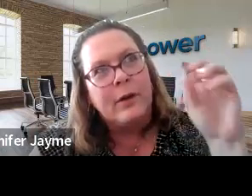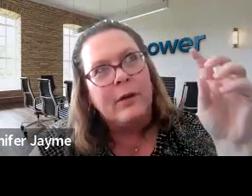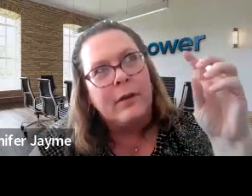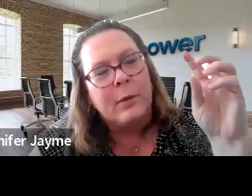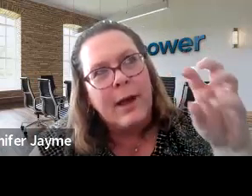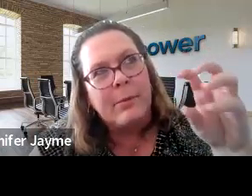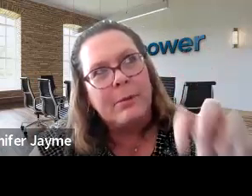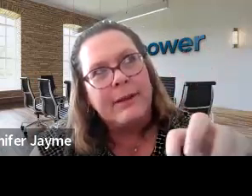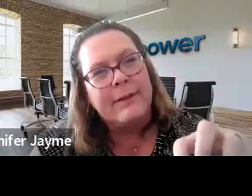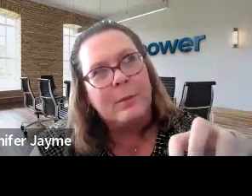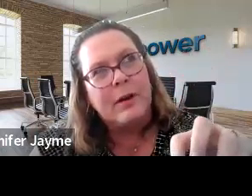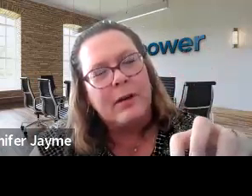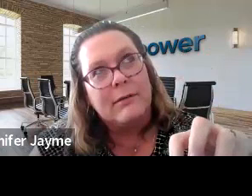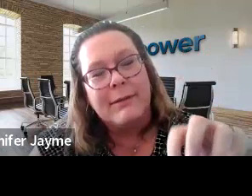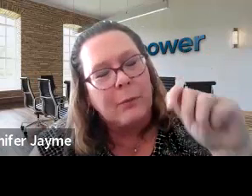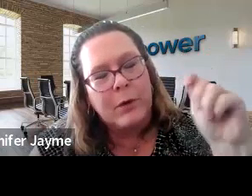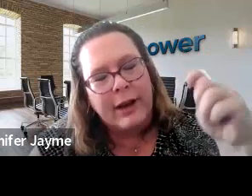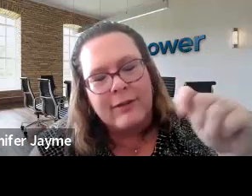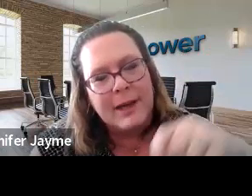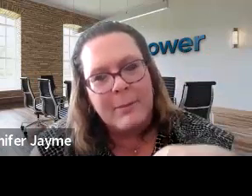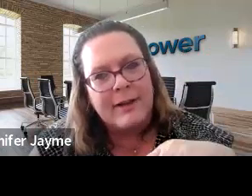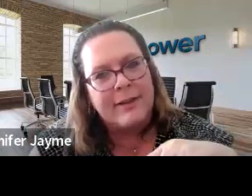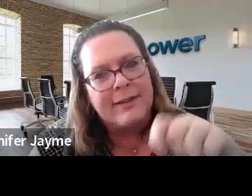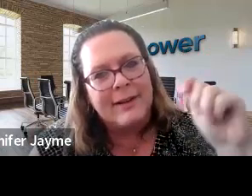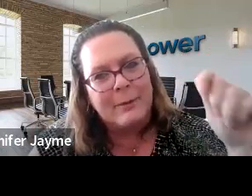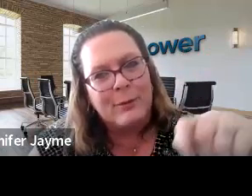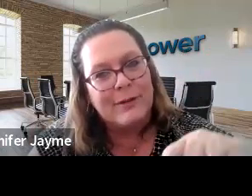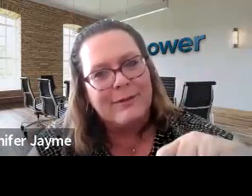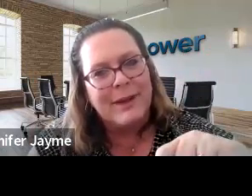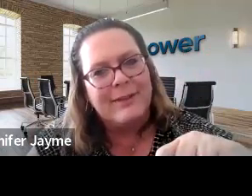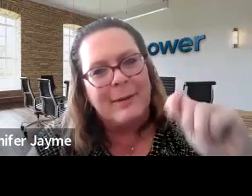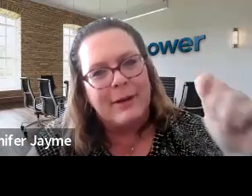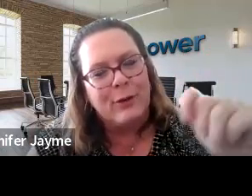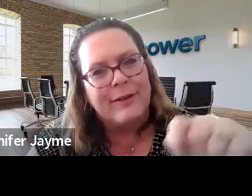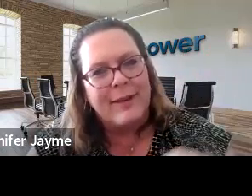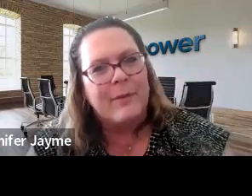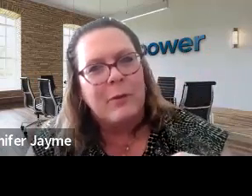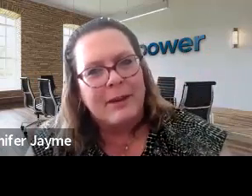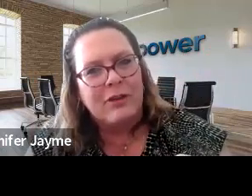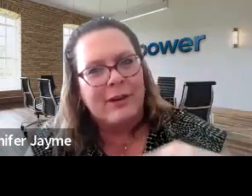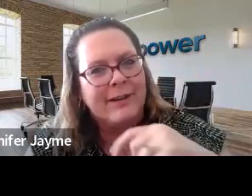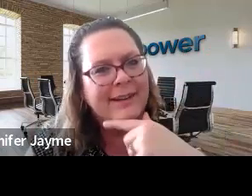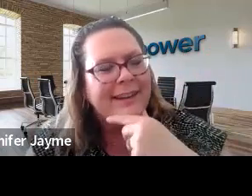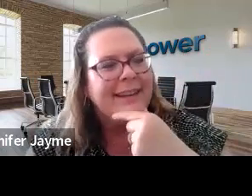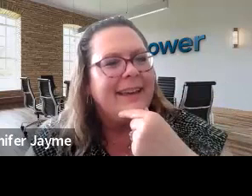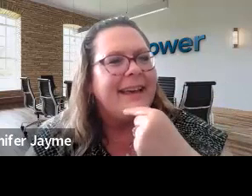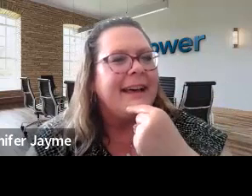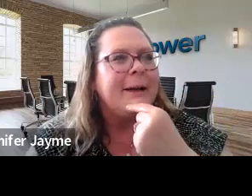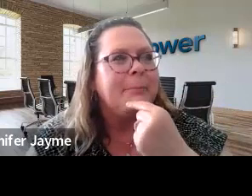There were a couple of places where we pick too many boxes, and it was we ended up entering the same information.